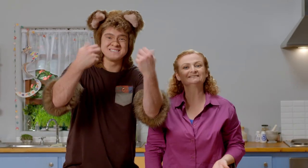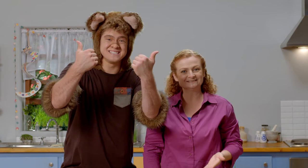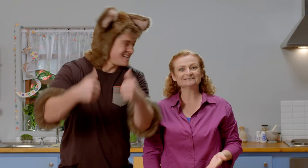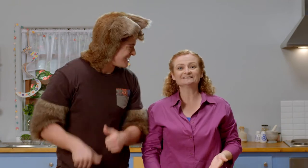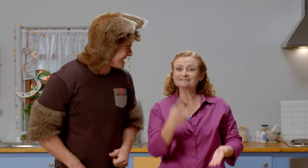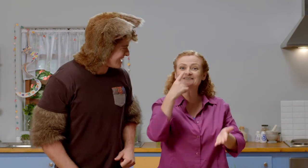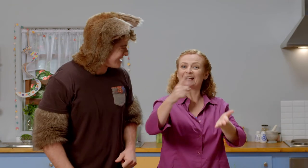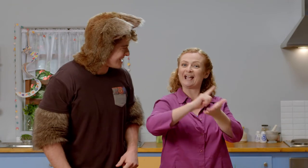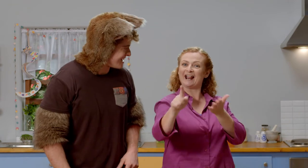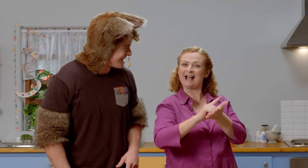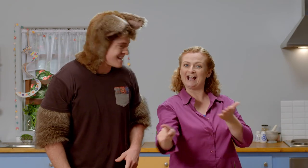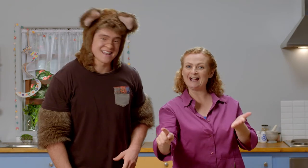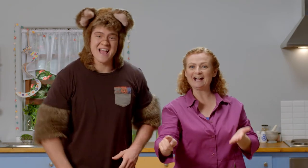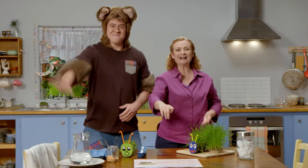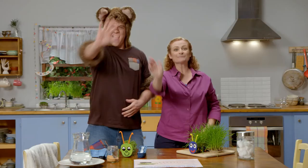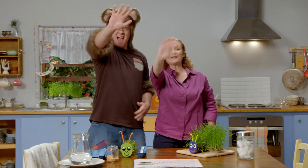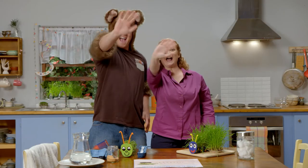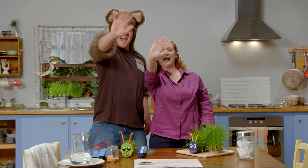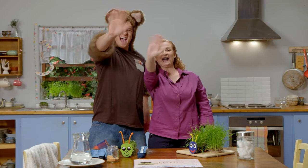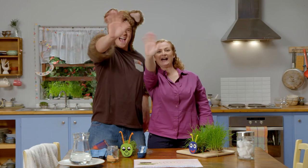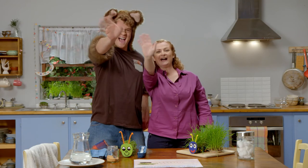See you next time! Bye! Bye!